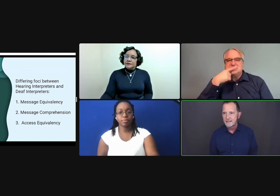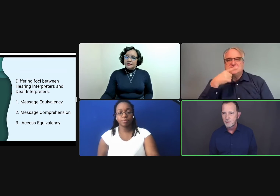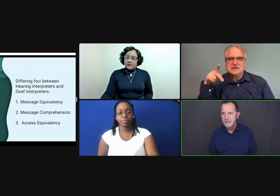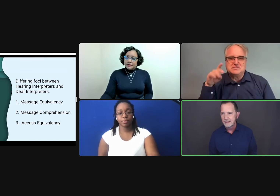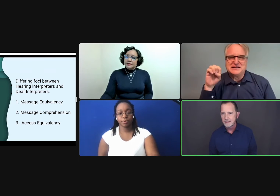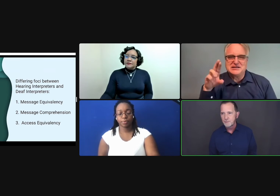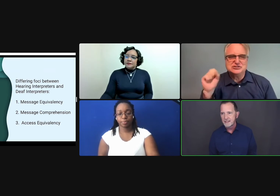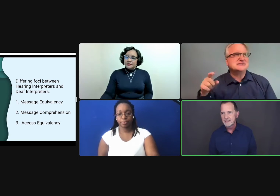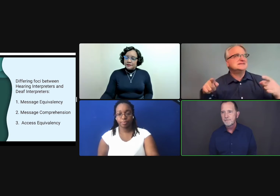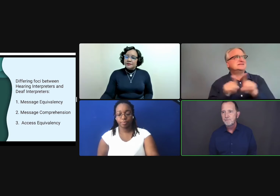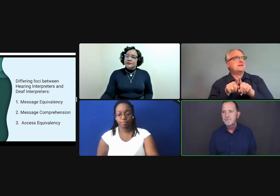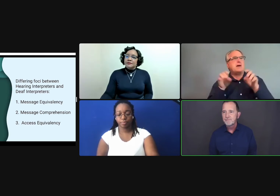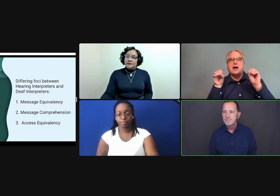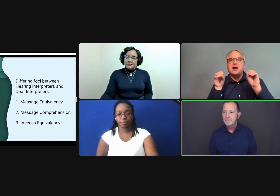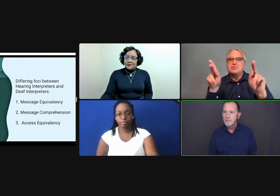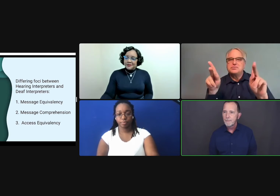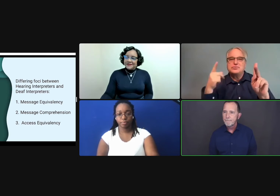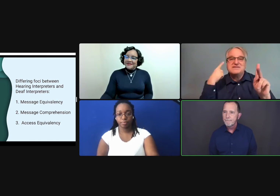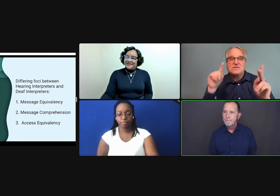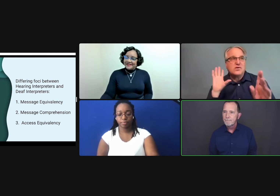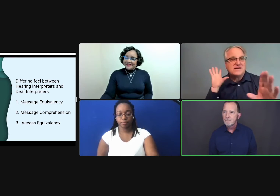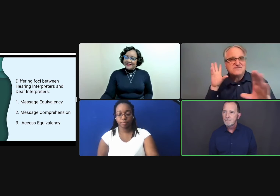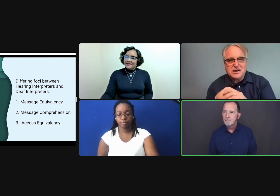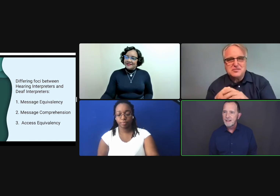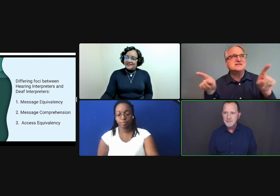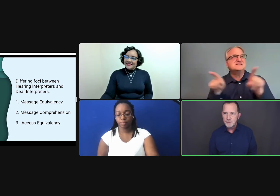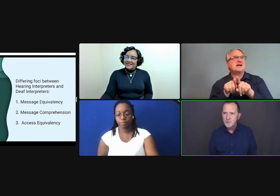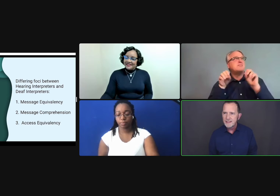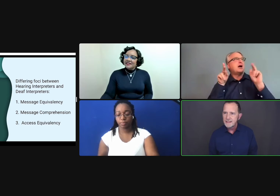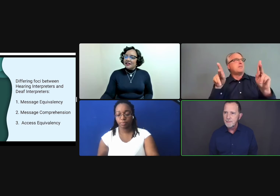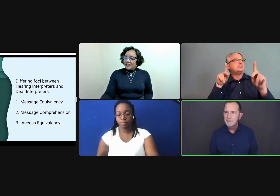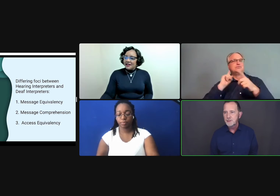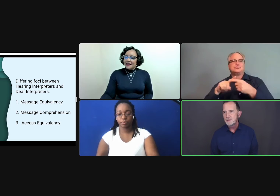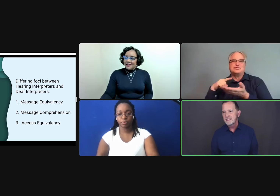that are being expressed. Deaf students want the same opportunities